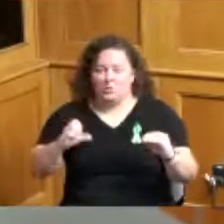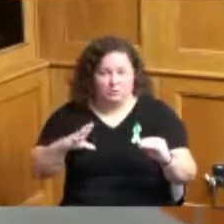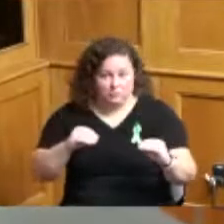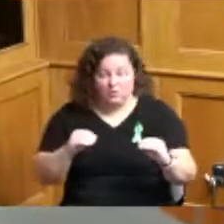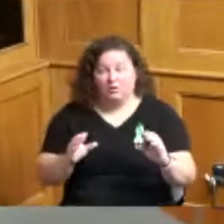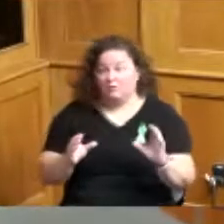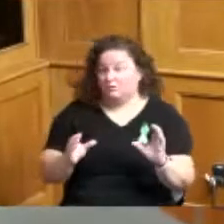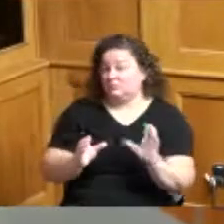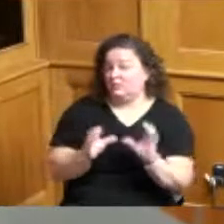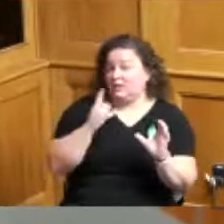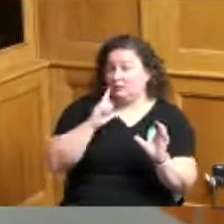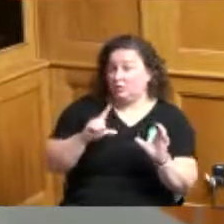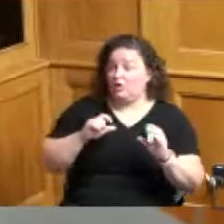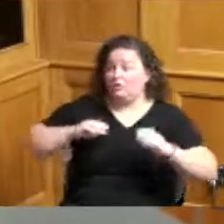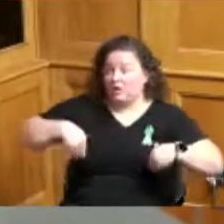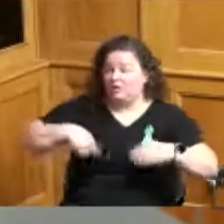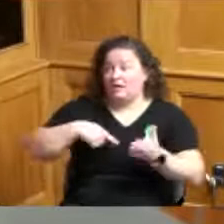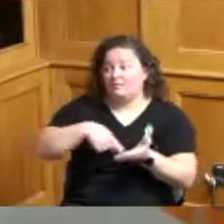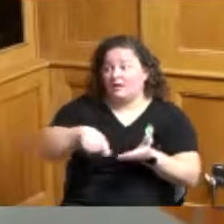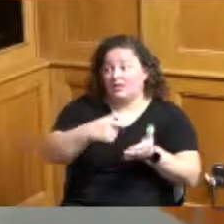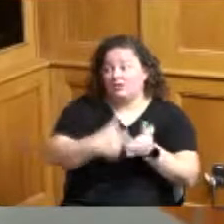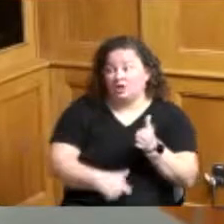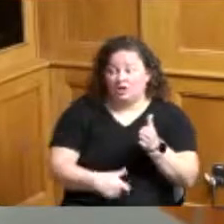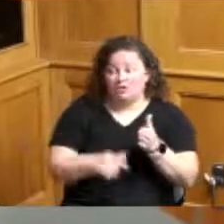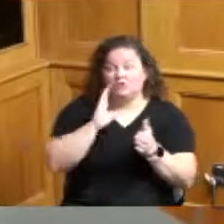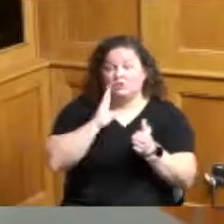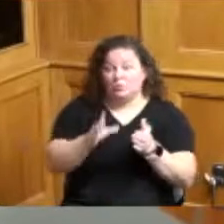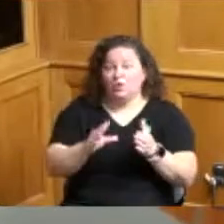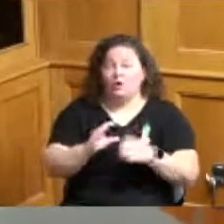charges will secure the debt and increase the likelihood that we'll be able to collect this